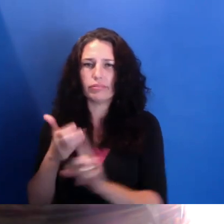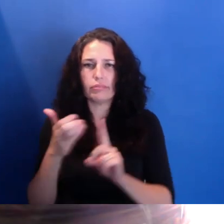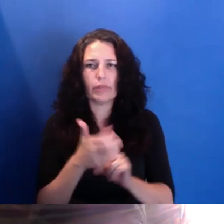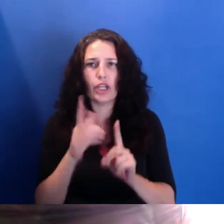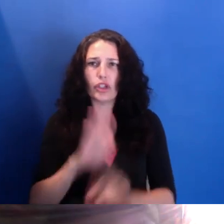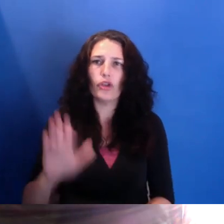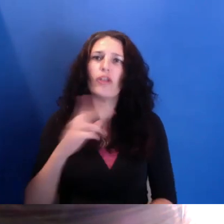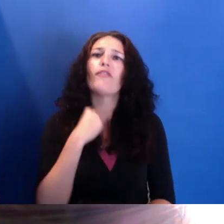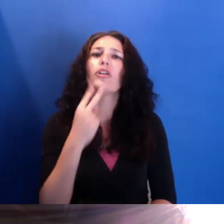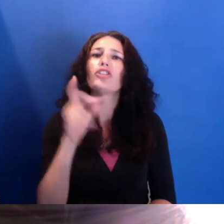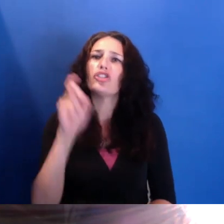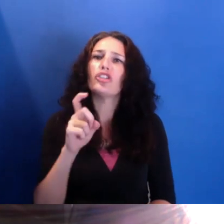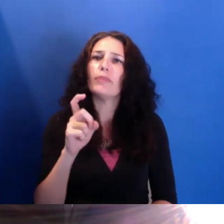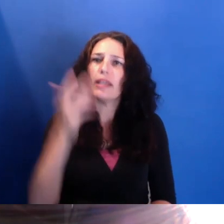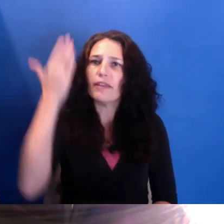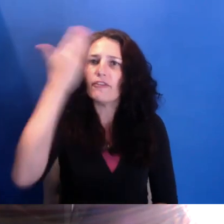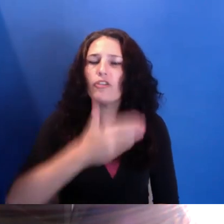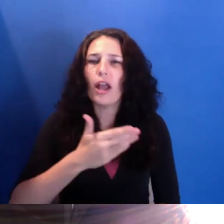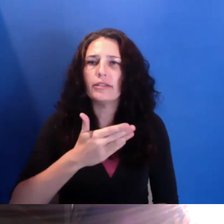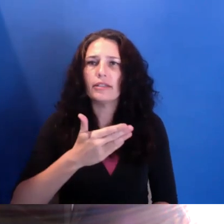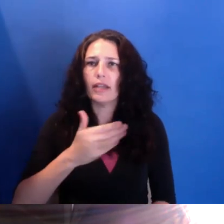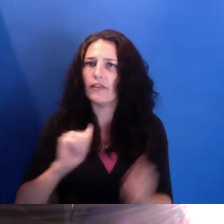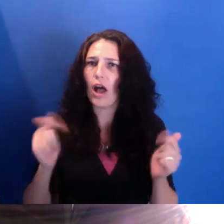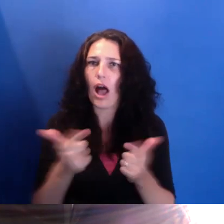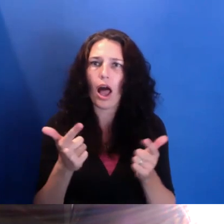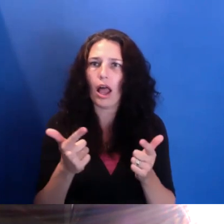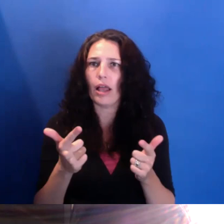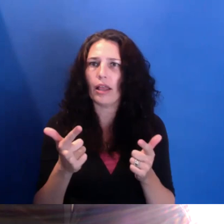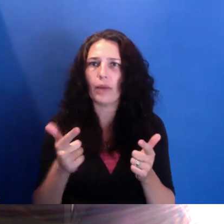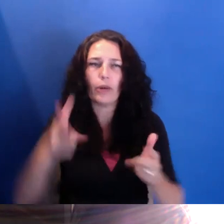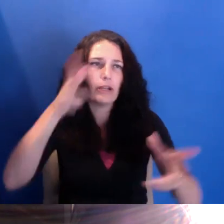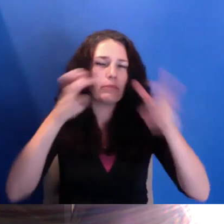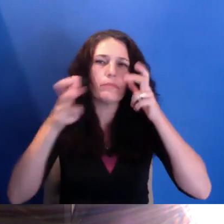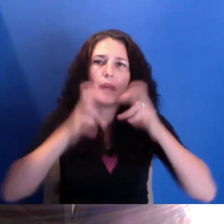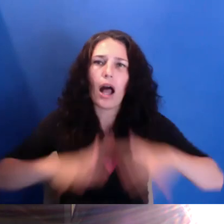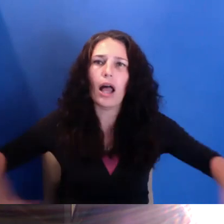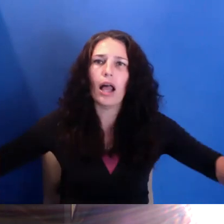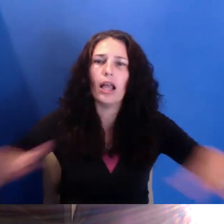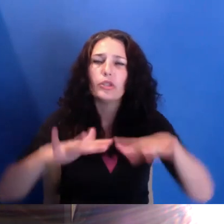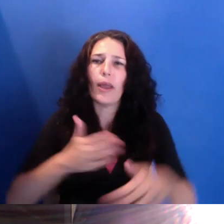that we're having across the field. So I'm glad we all had a chance to hear from you too.